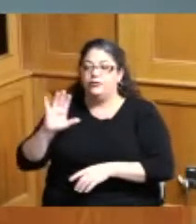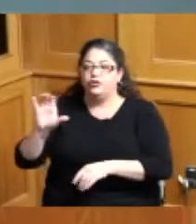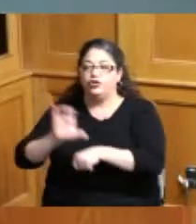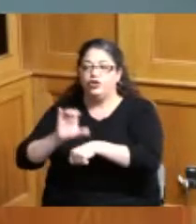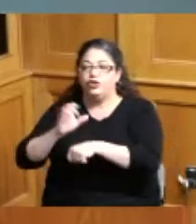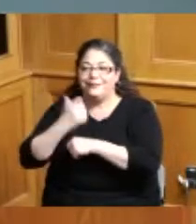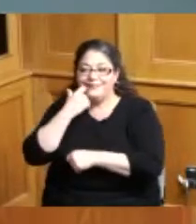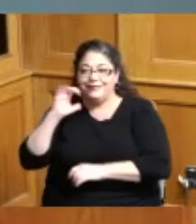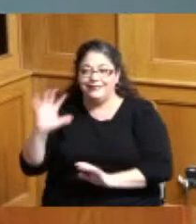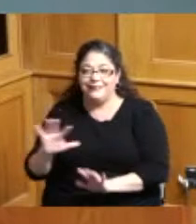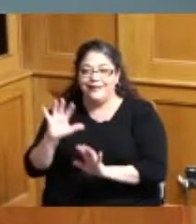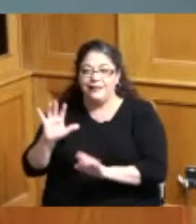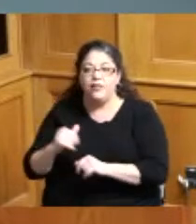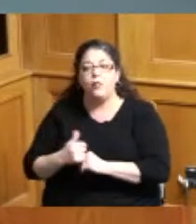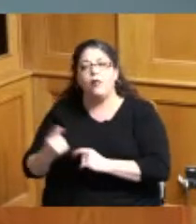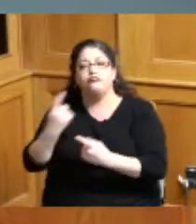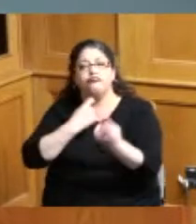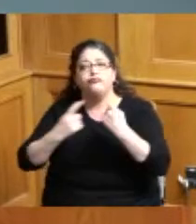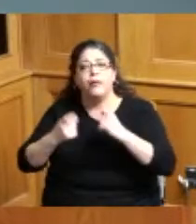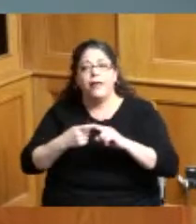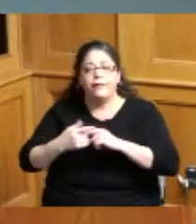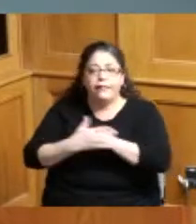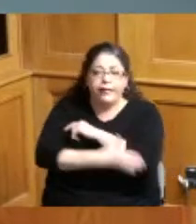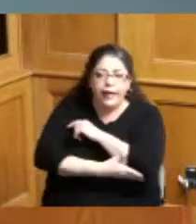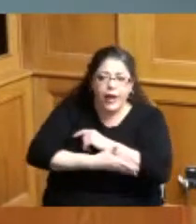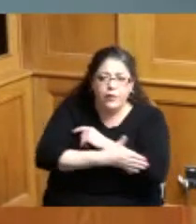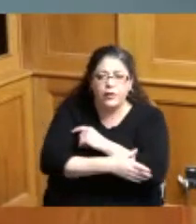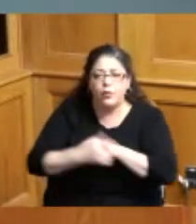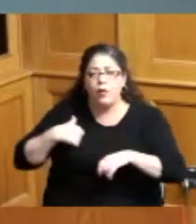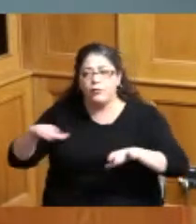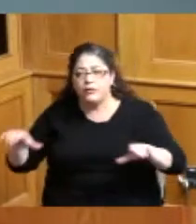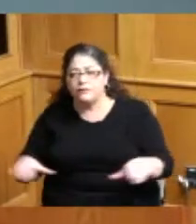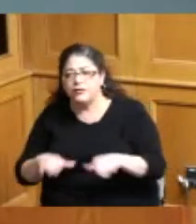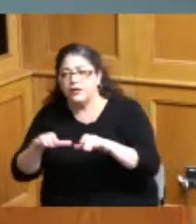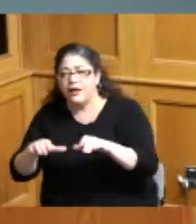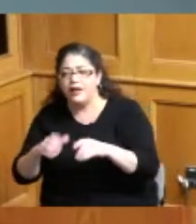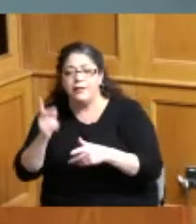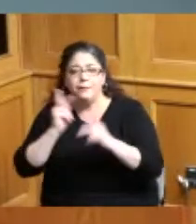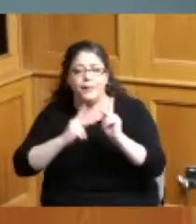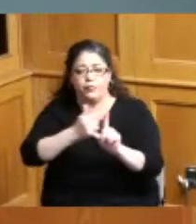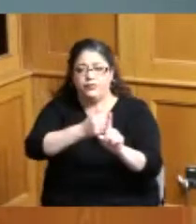know about the county and what we've done and what people can do that are not necessarily